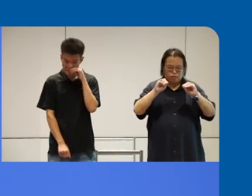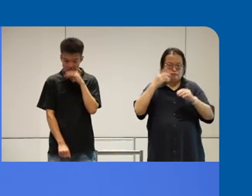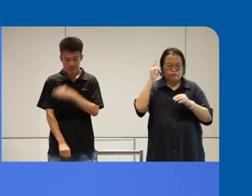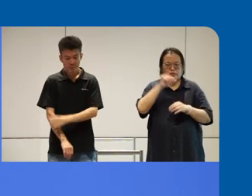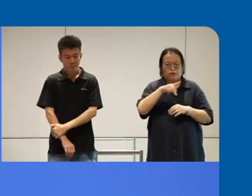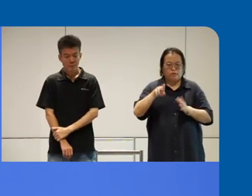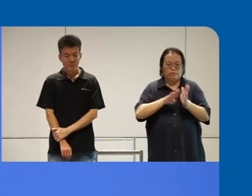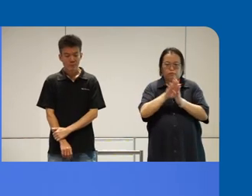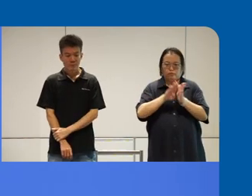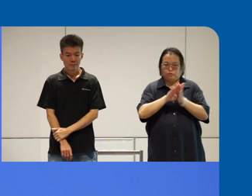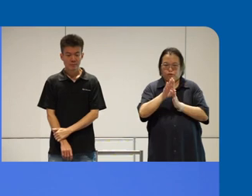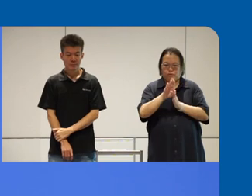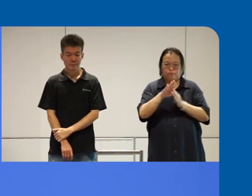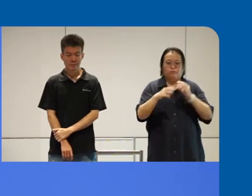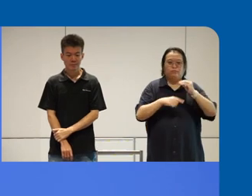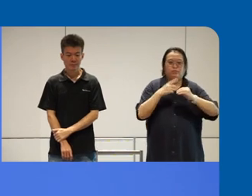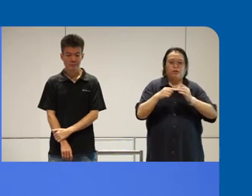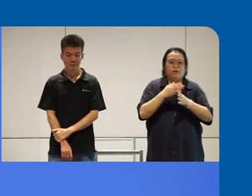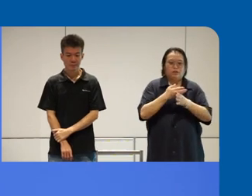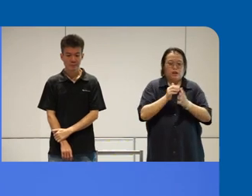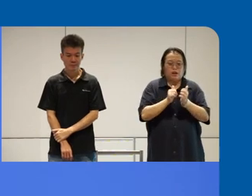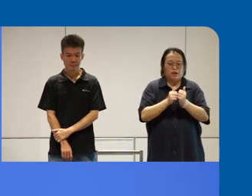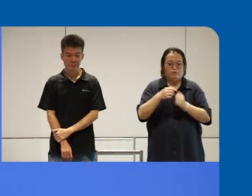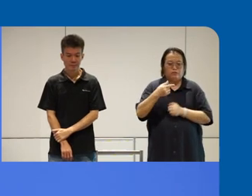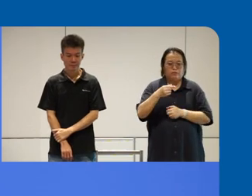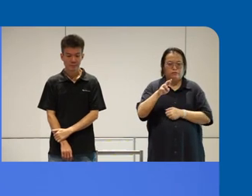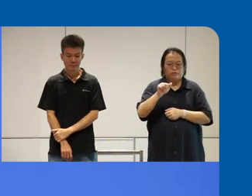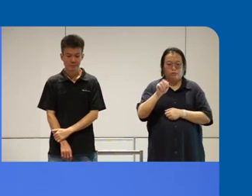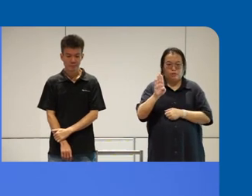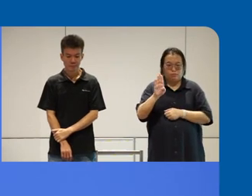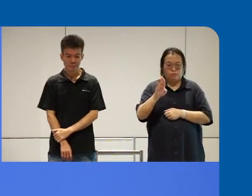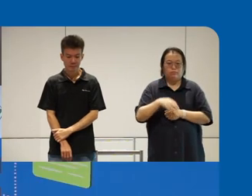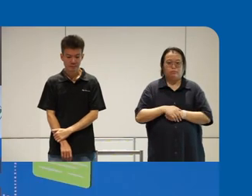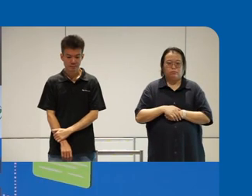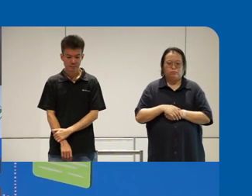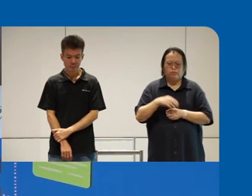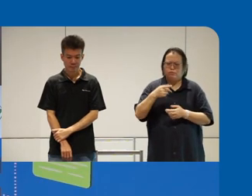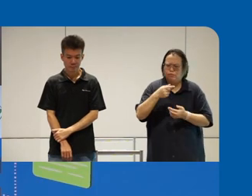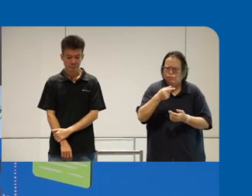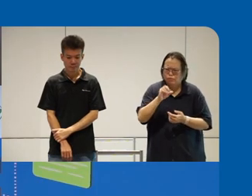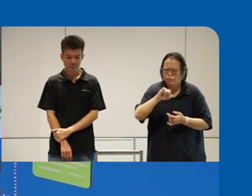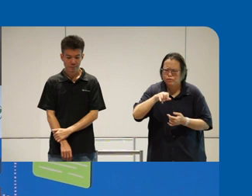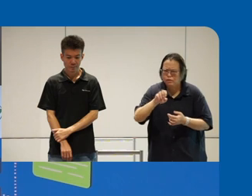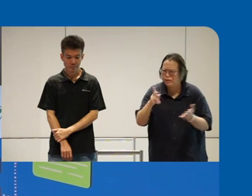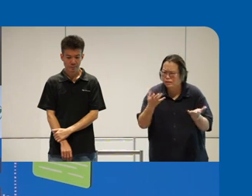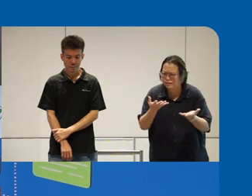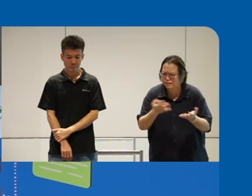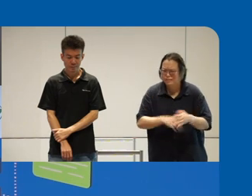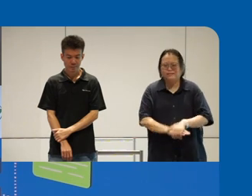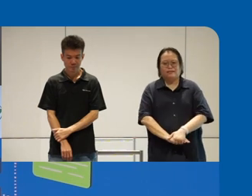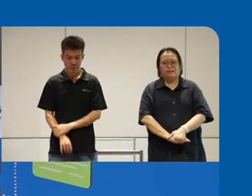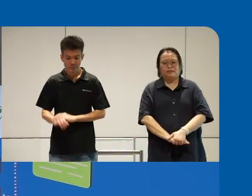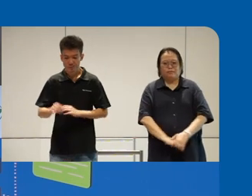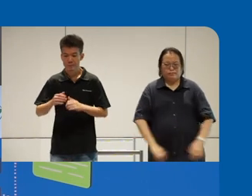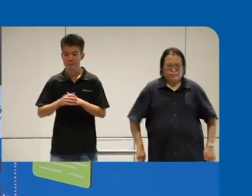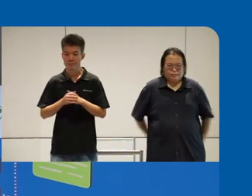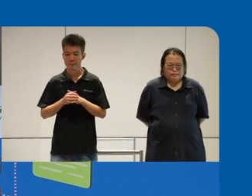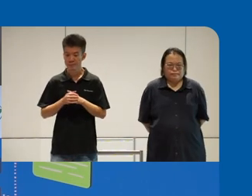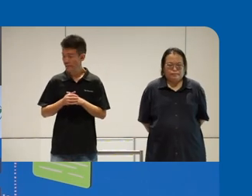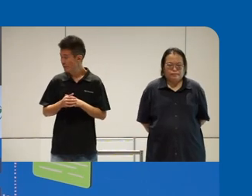you're talking about uh sharing with grab right uh did go approach you yeah so um thanks thanks